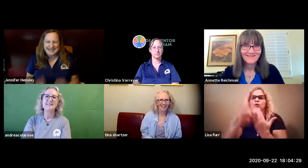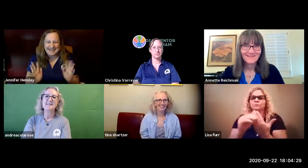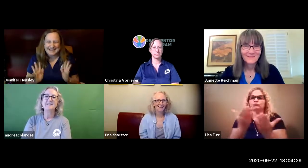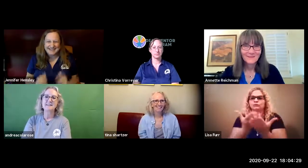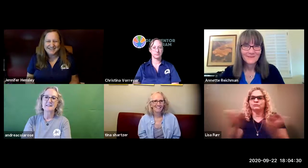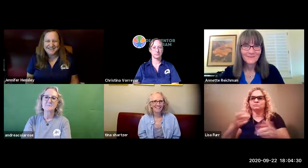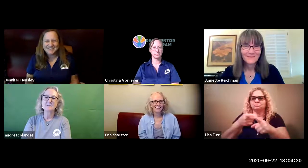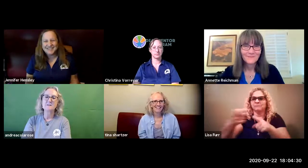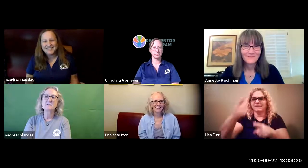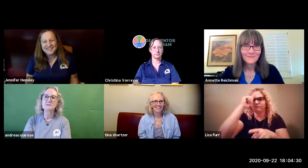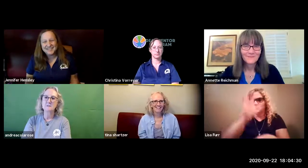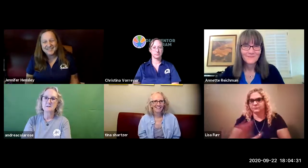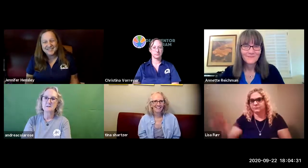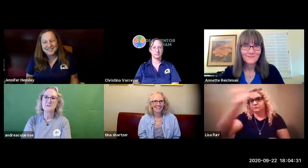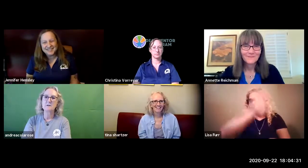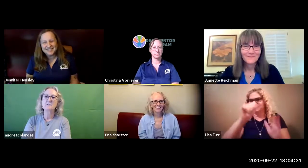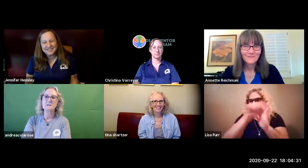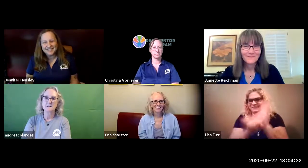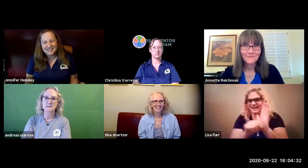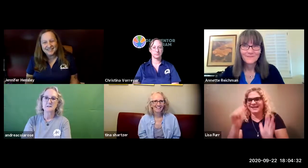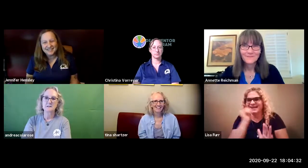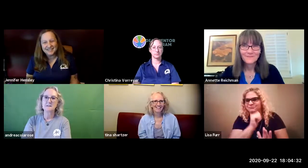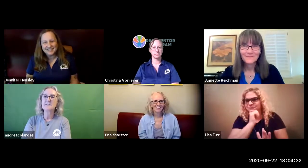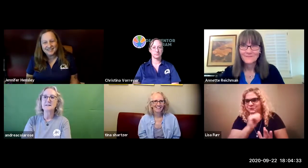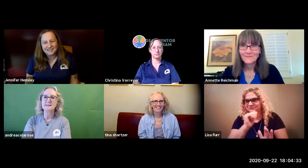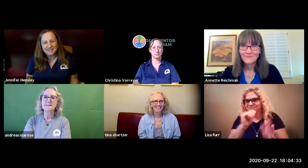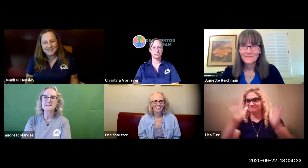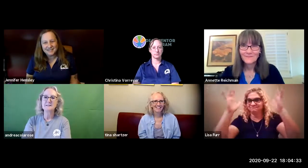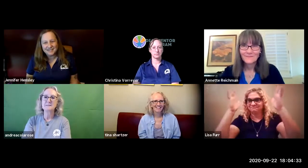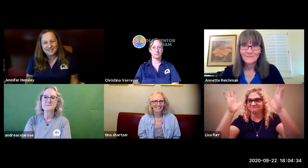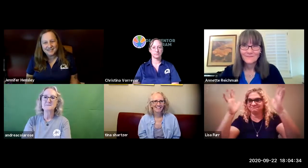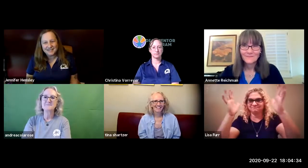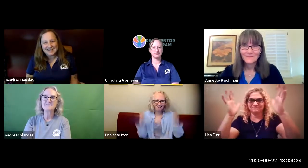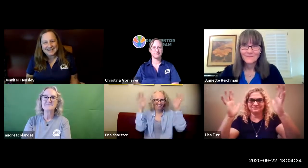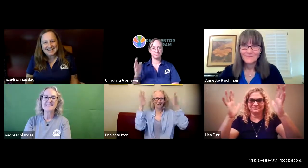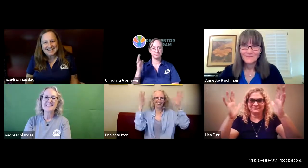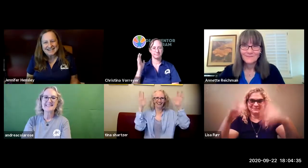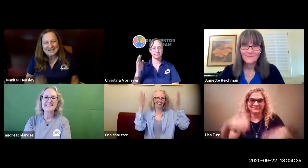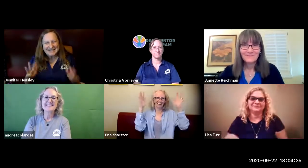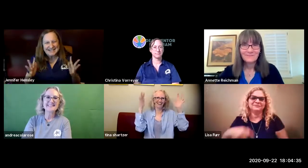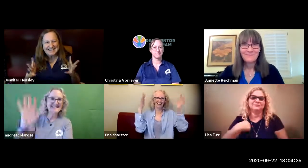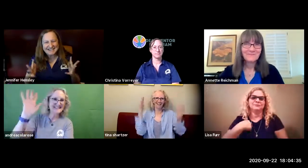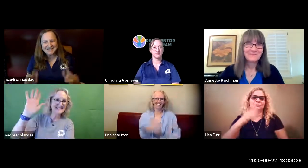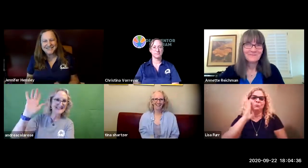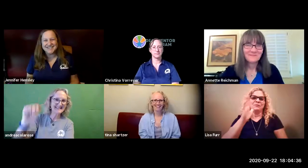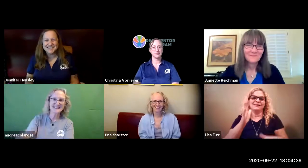they are responsible for curriculum asl specialist curriculum for the state of